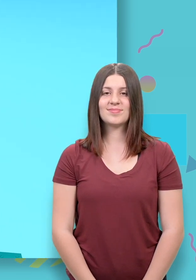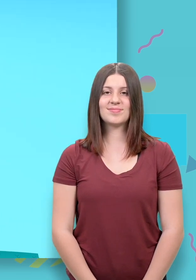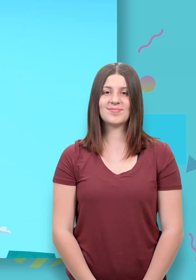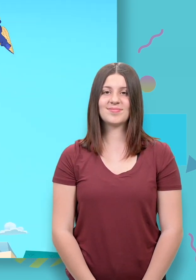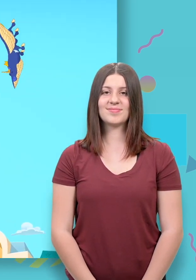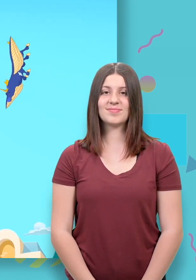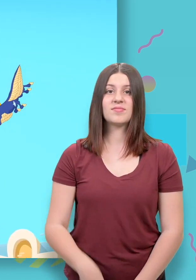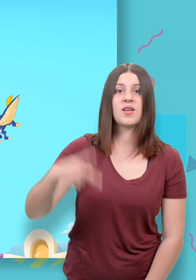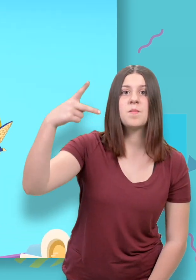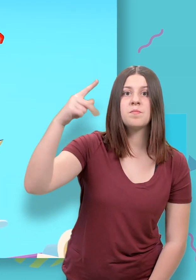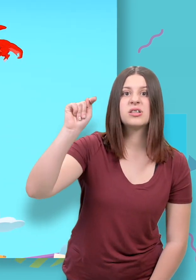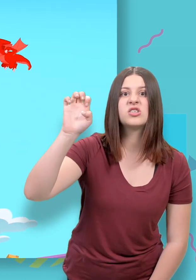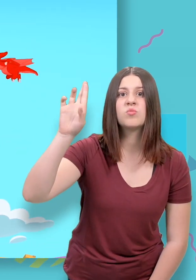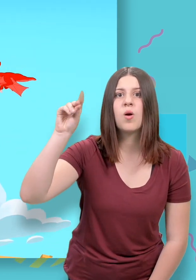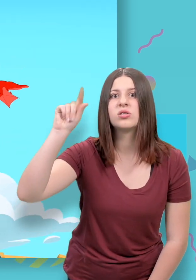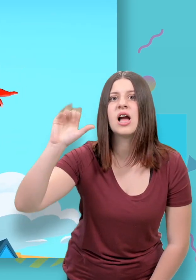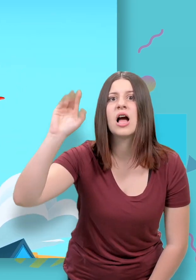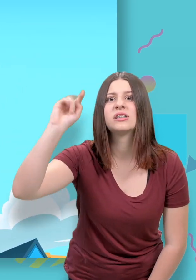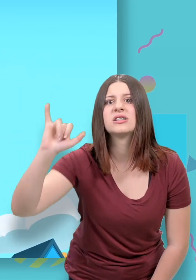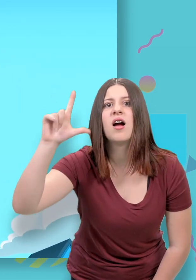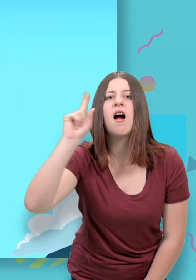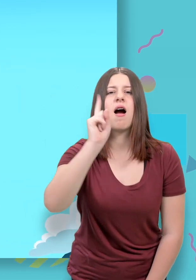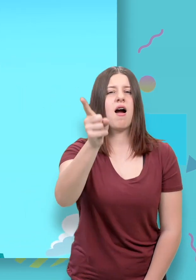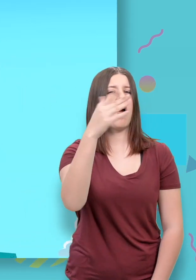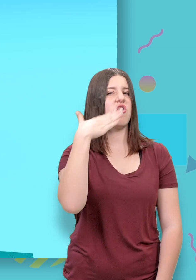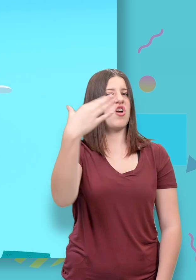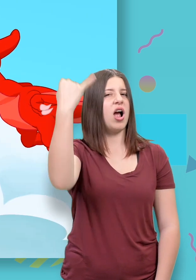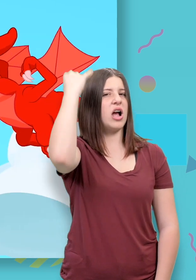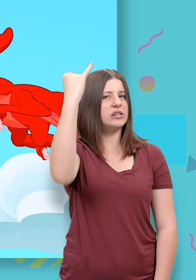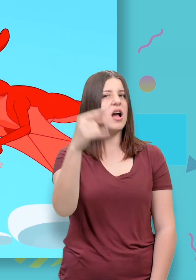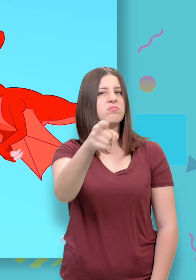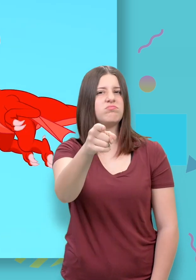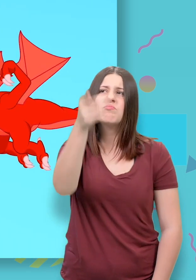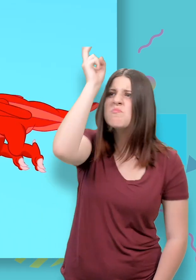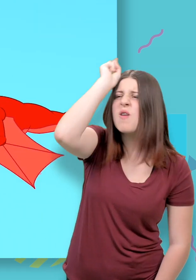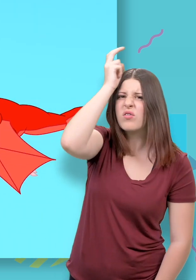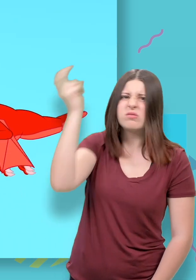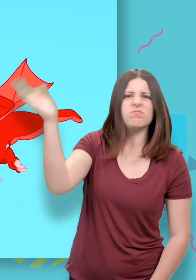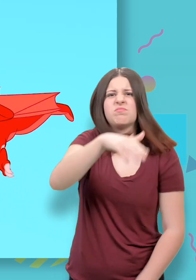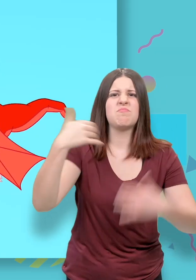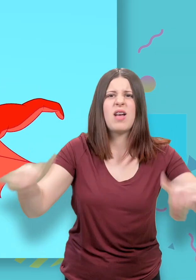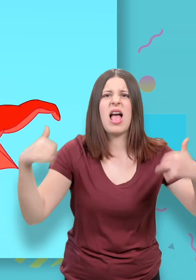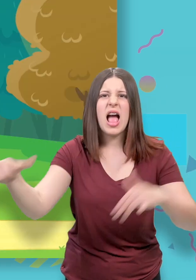(Mila) Ah, yeah, great idea, Morphle! Let's play dinosaur!